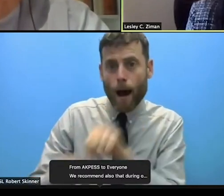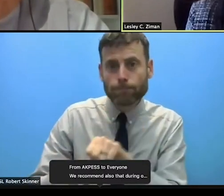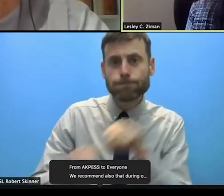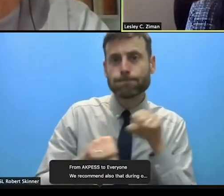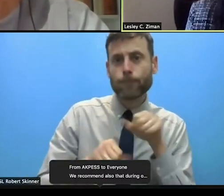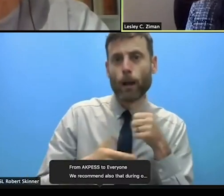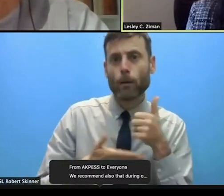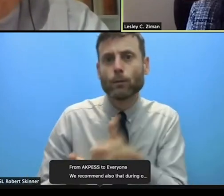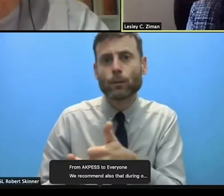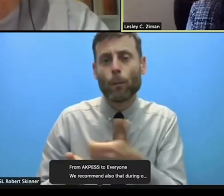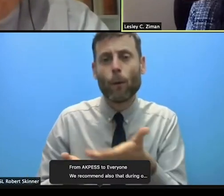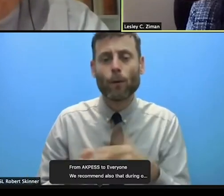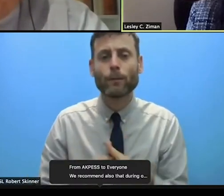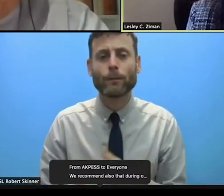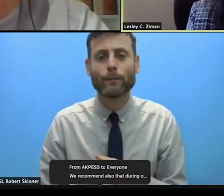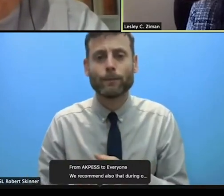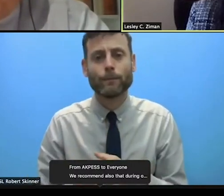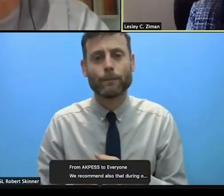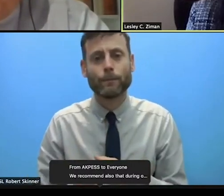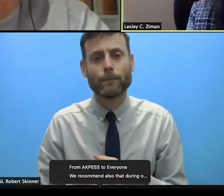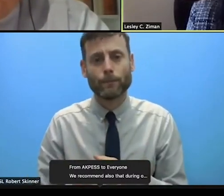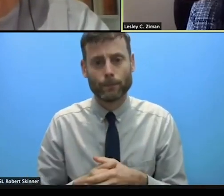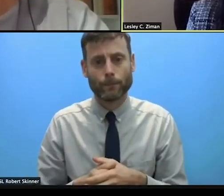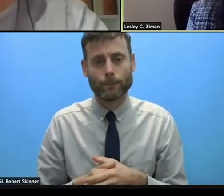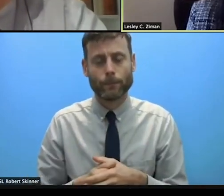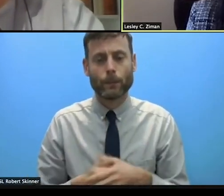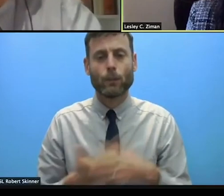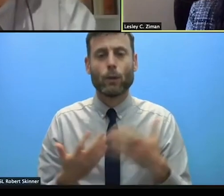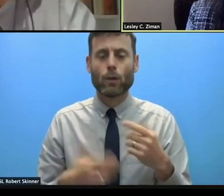response activities including from our safe from the start initiative